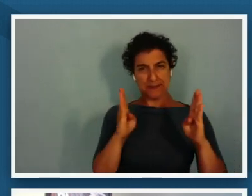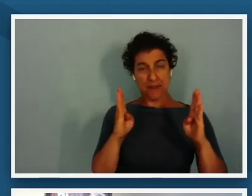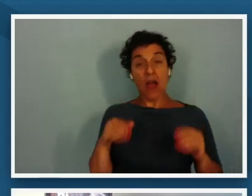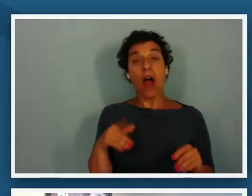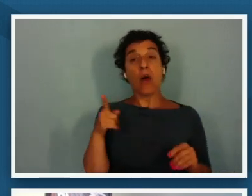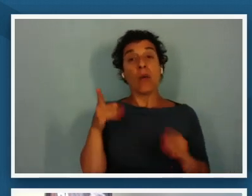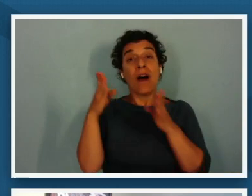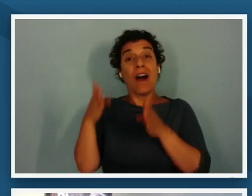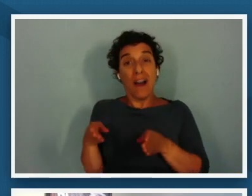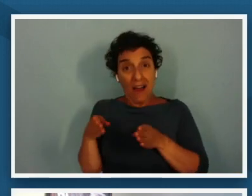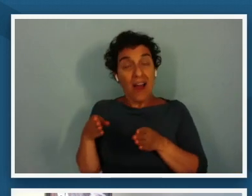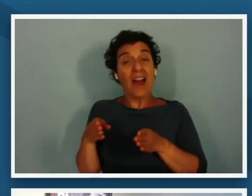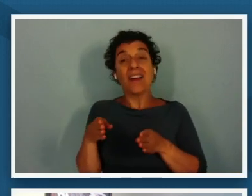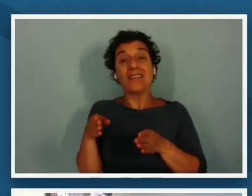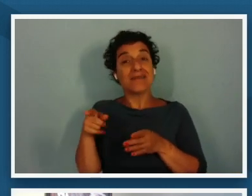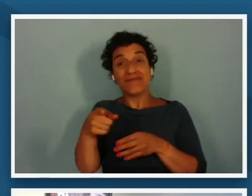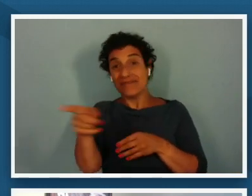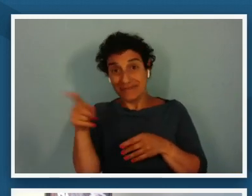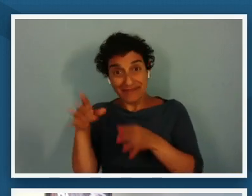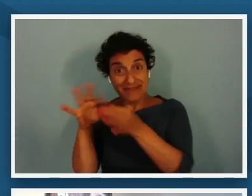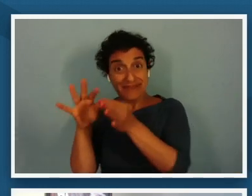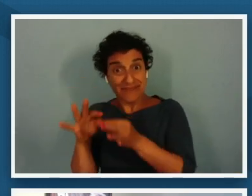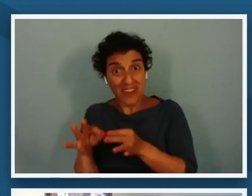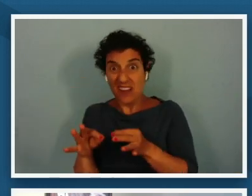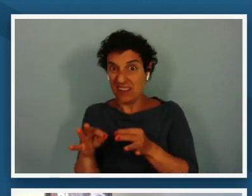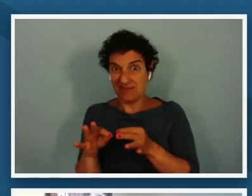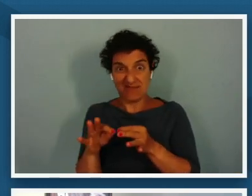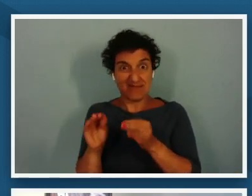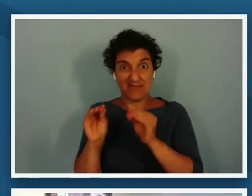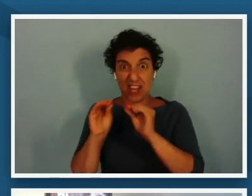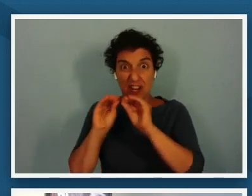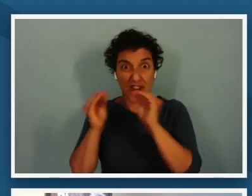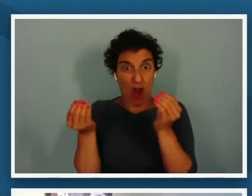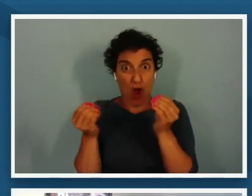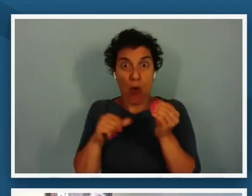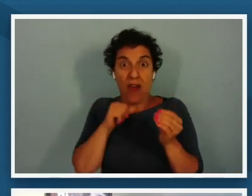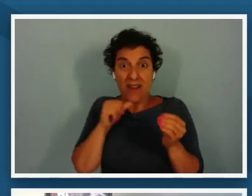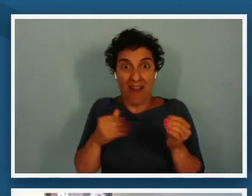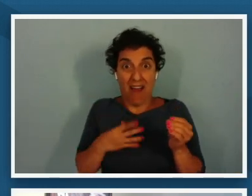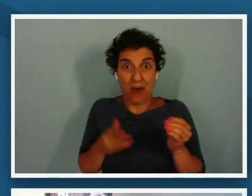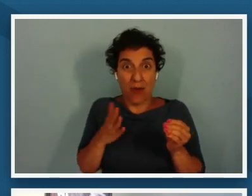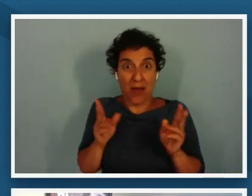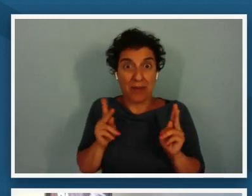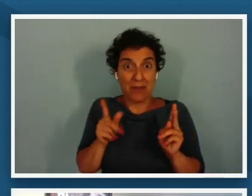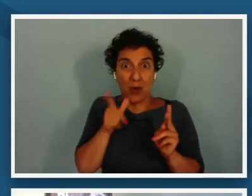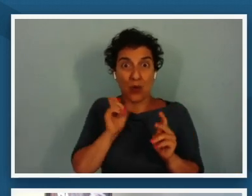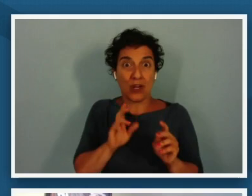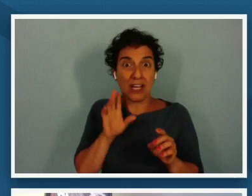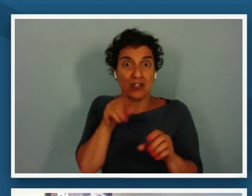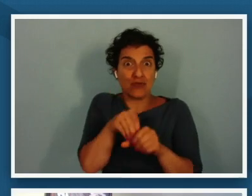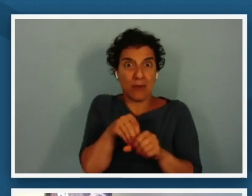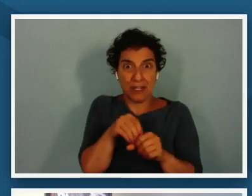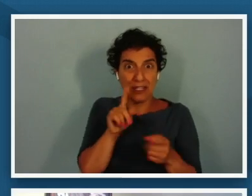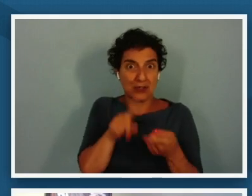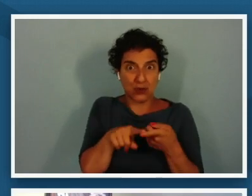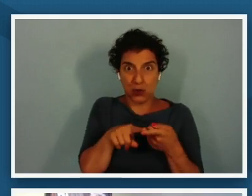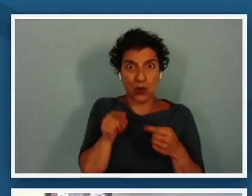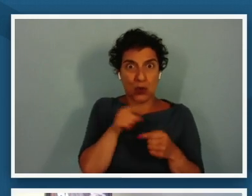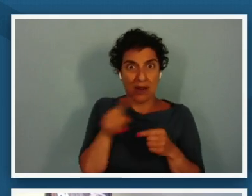absolutely no non-white people who contributed to